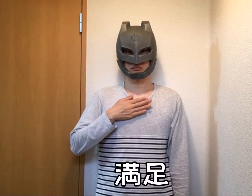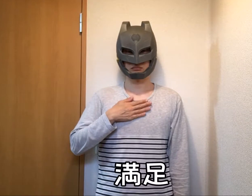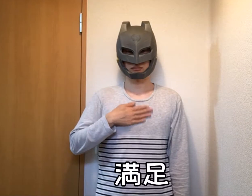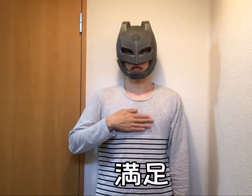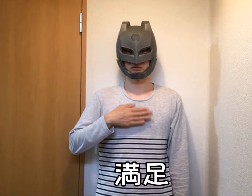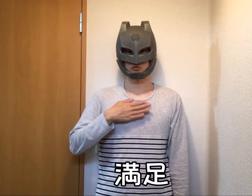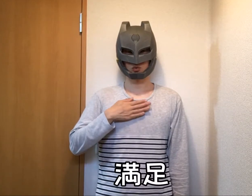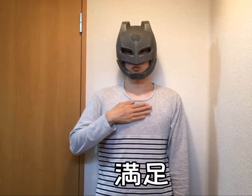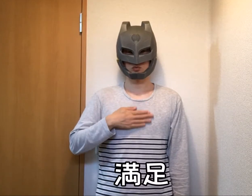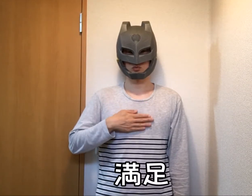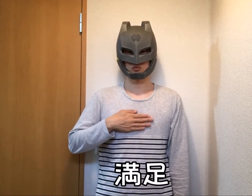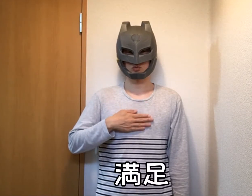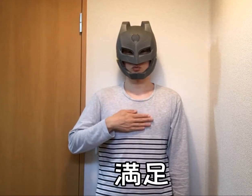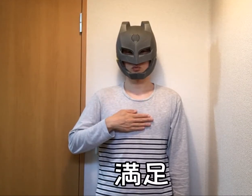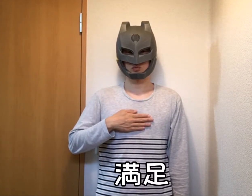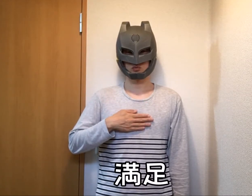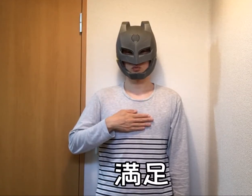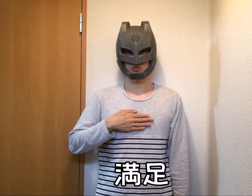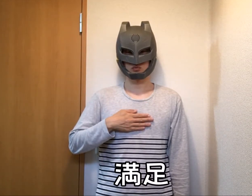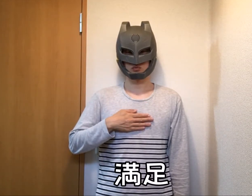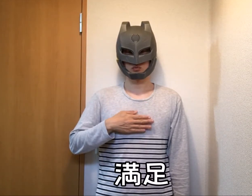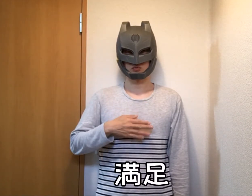Enough